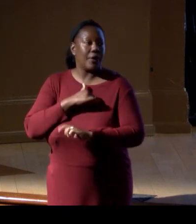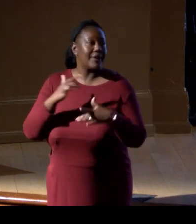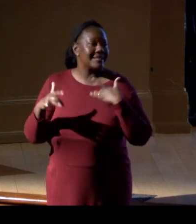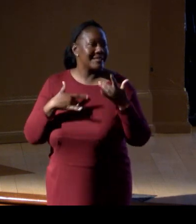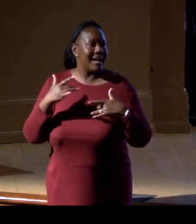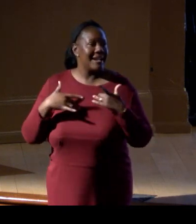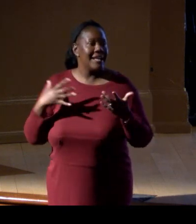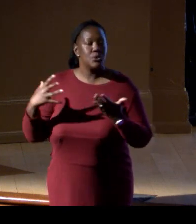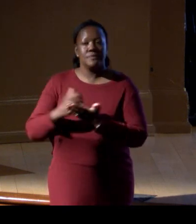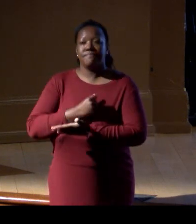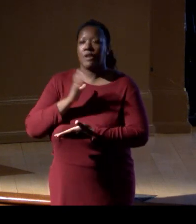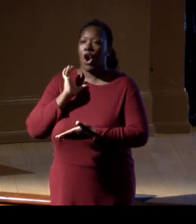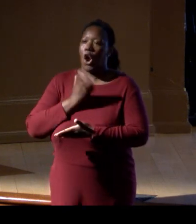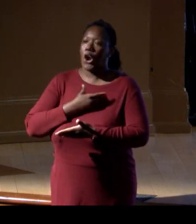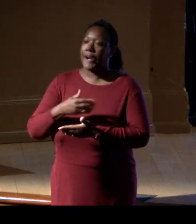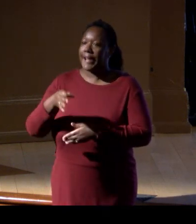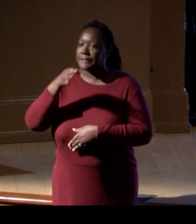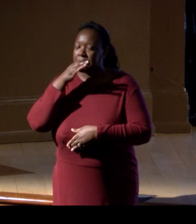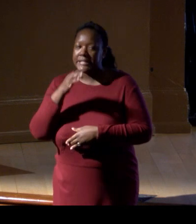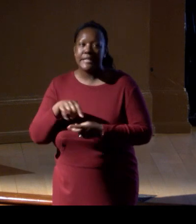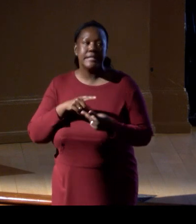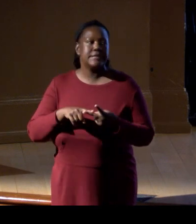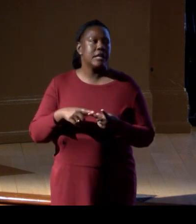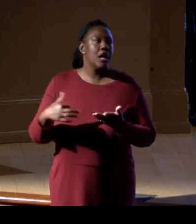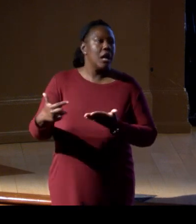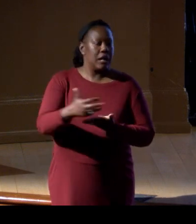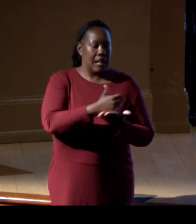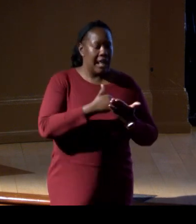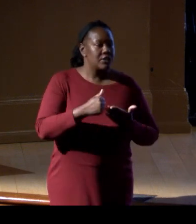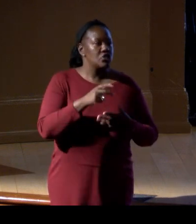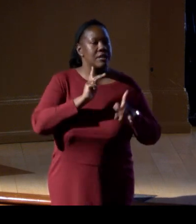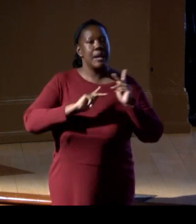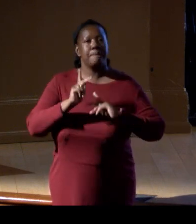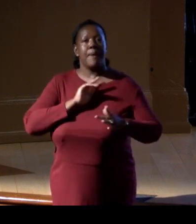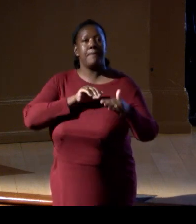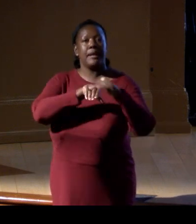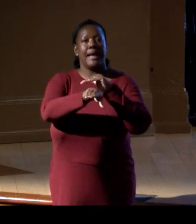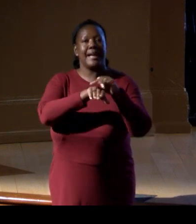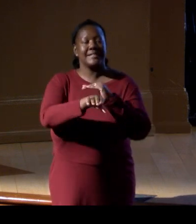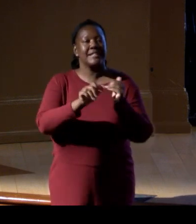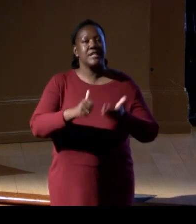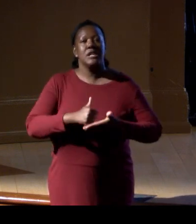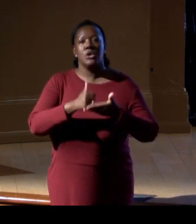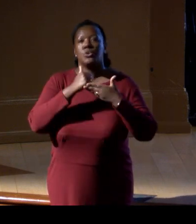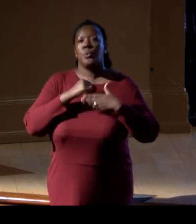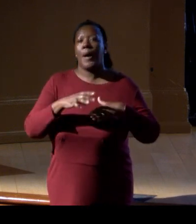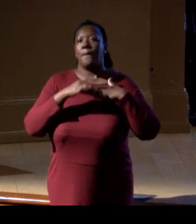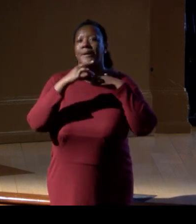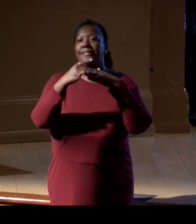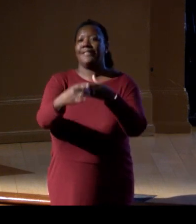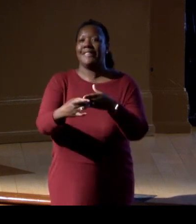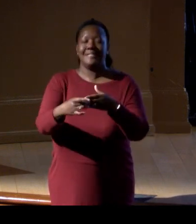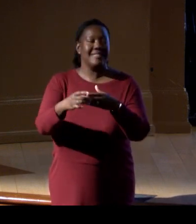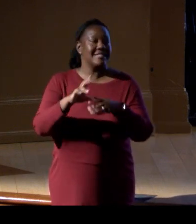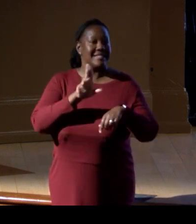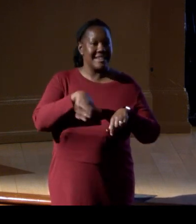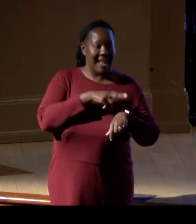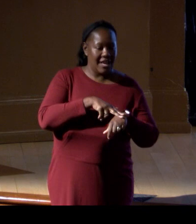global capacity exchanges, and public reach to help lead this national eDNA enterprise. Thank you.